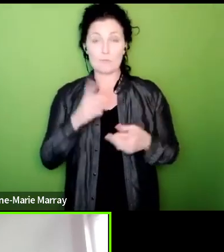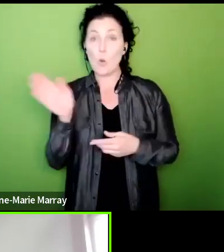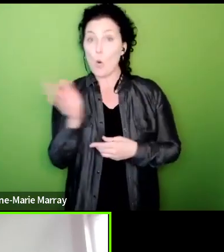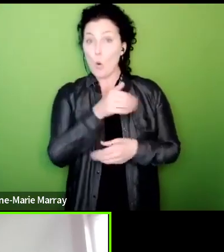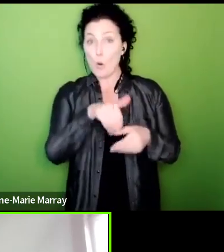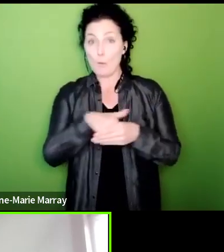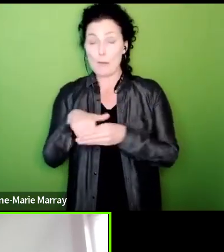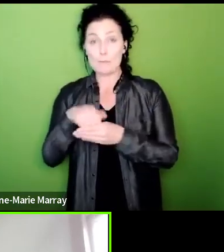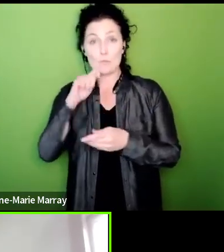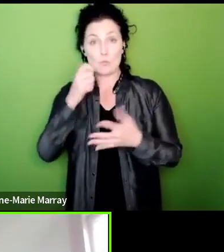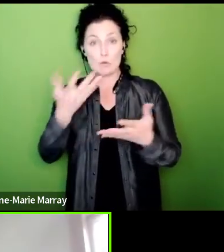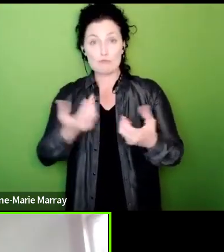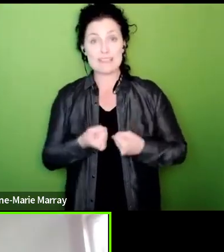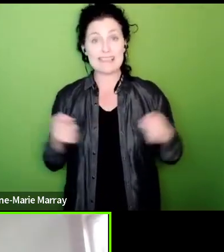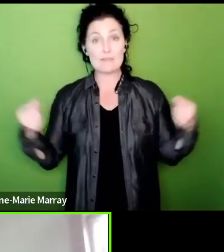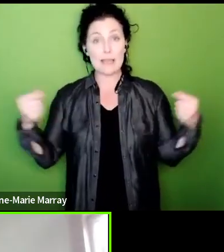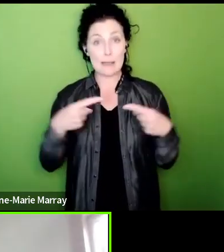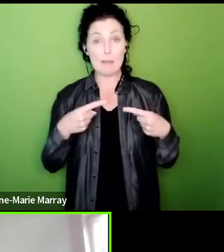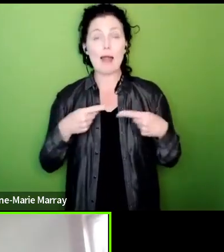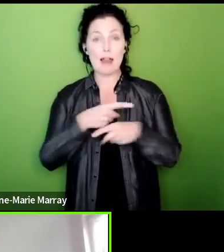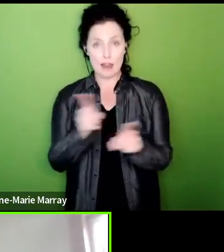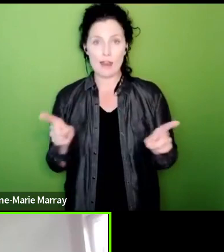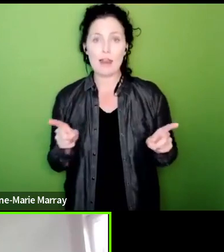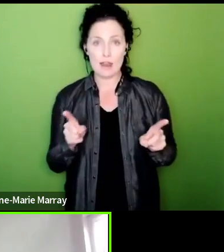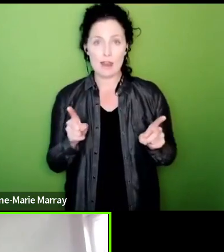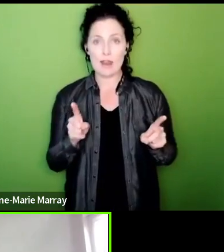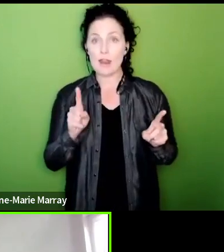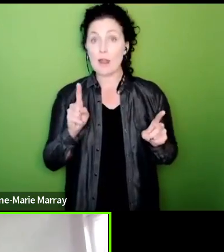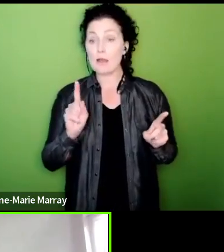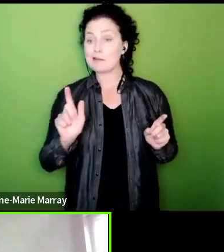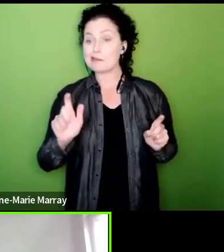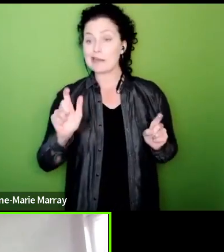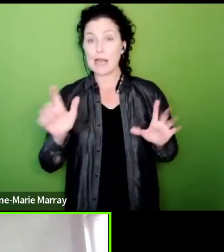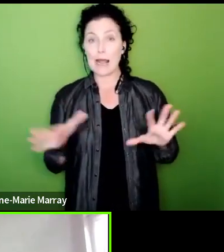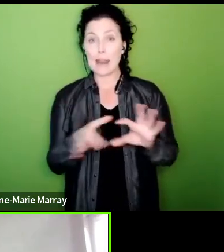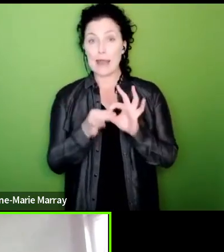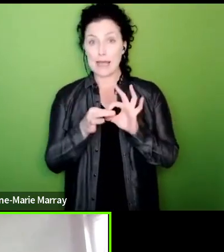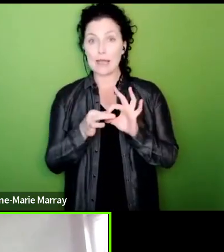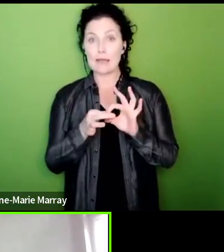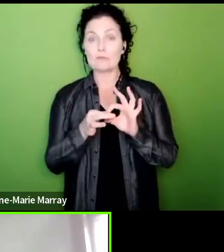today giving them a link where people can click on to see absolutely how their own individual